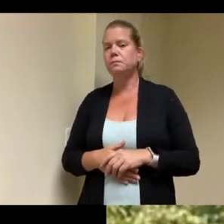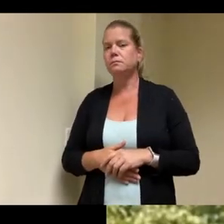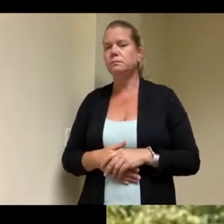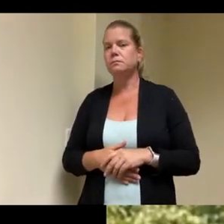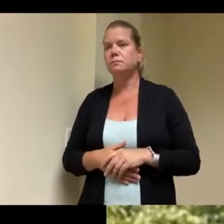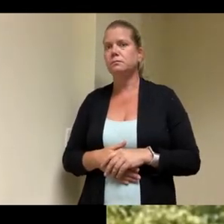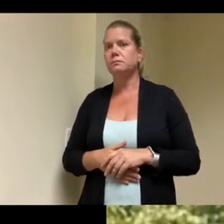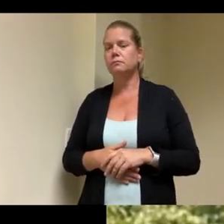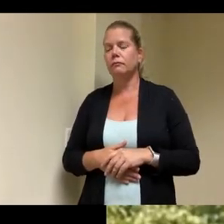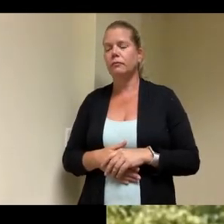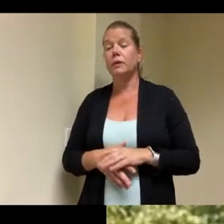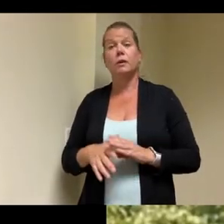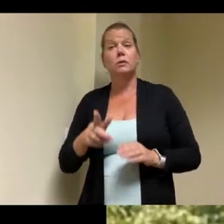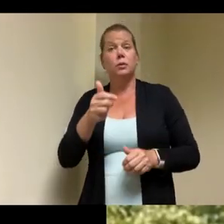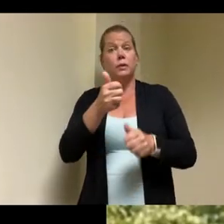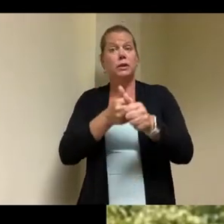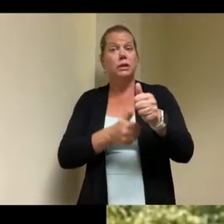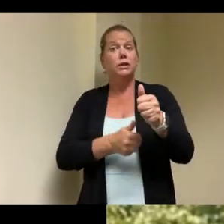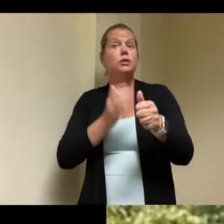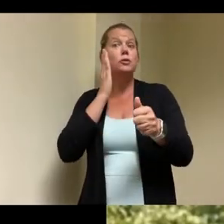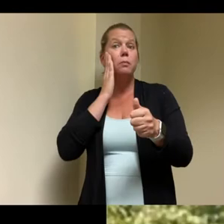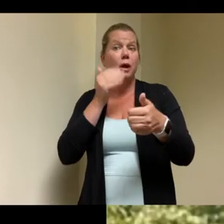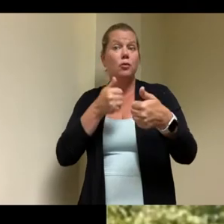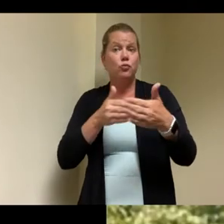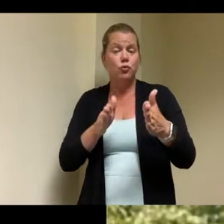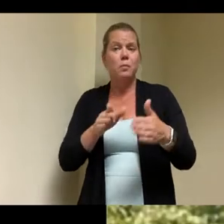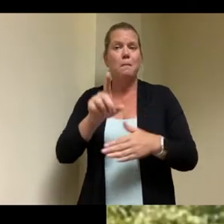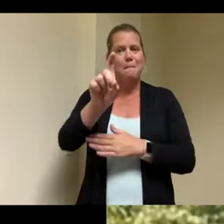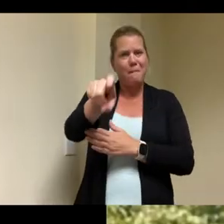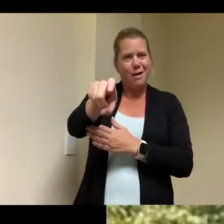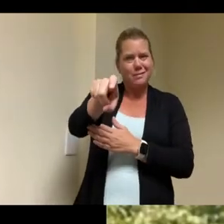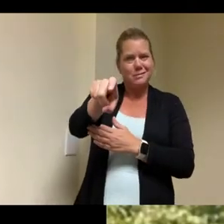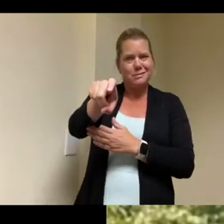each each bedroom has to have an exit door